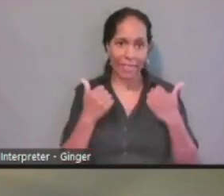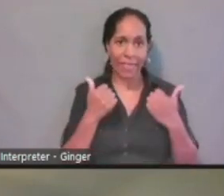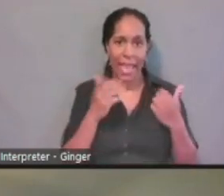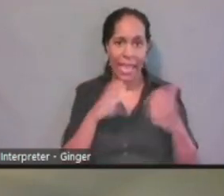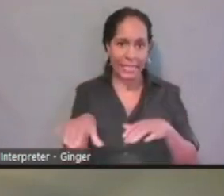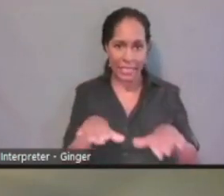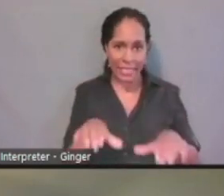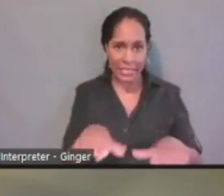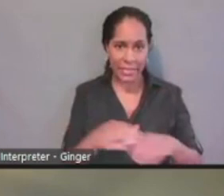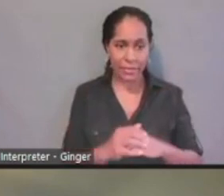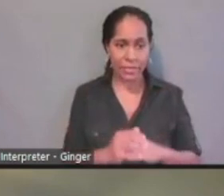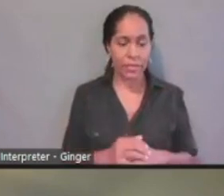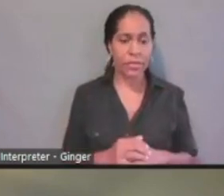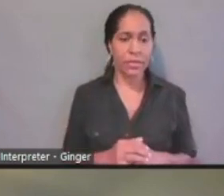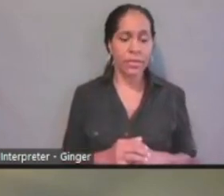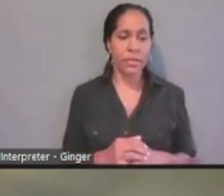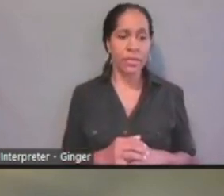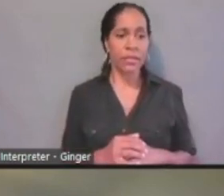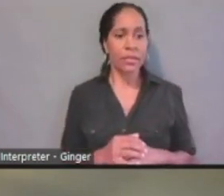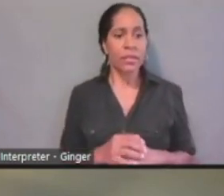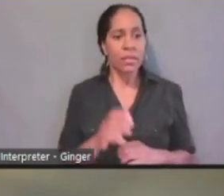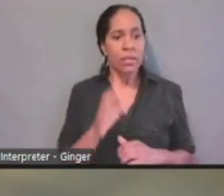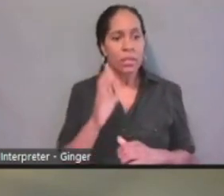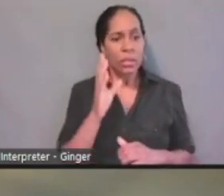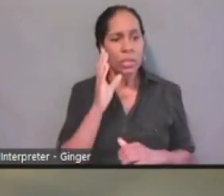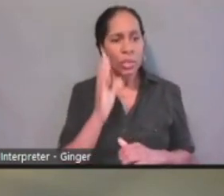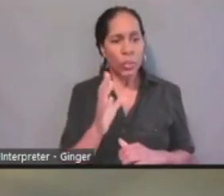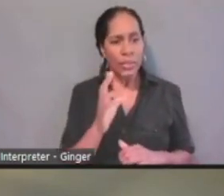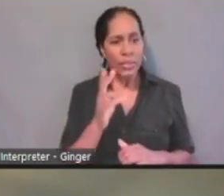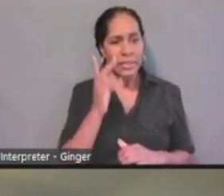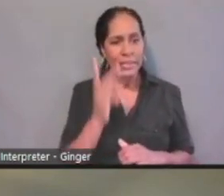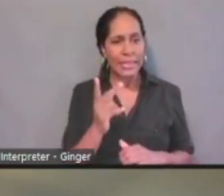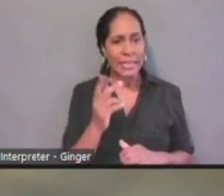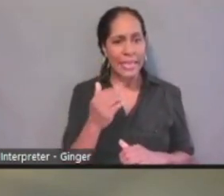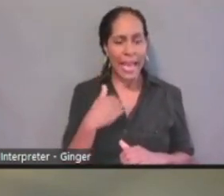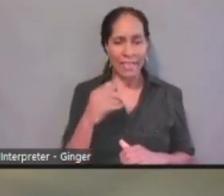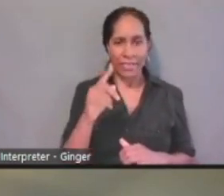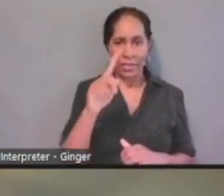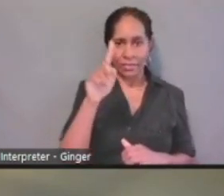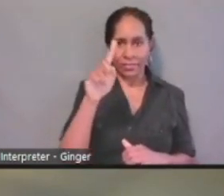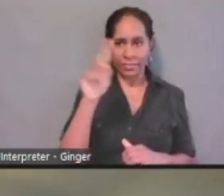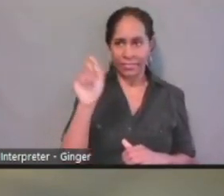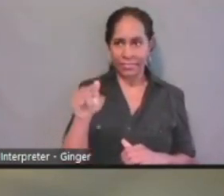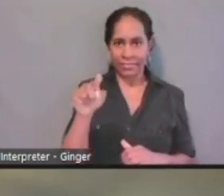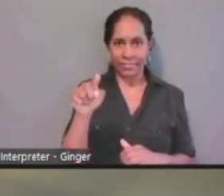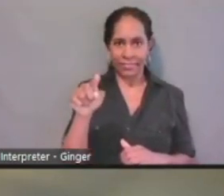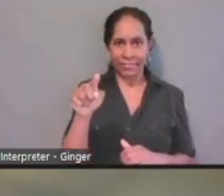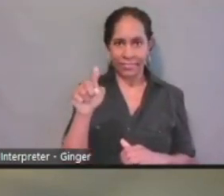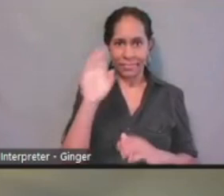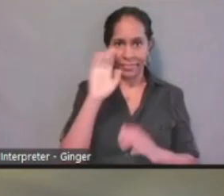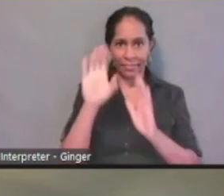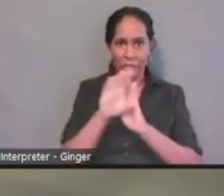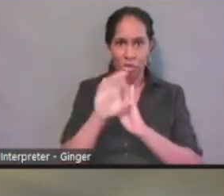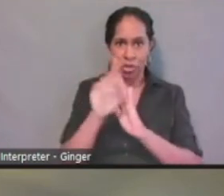Within this you'll see there's some little question icons. Those can be clicked and there's more information